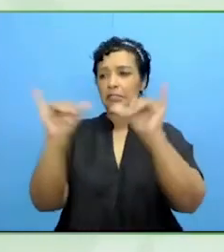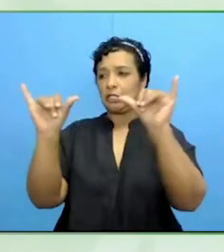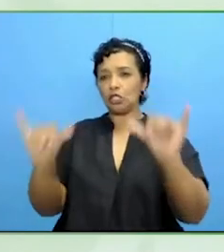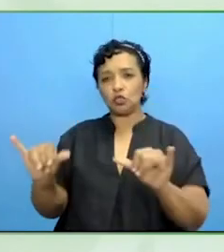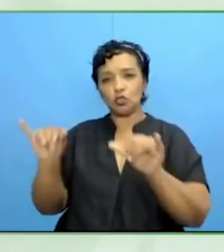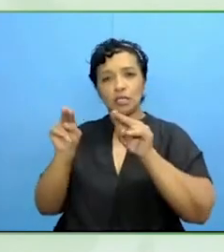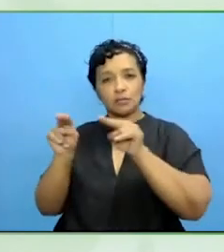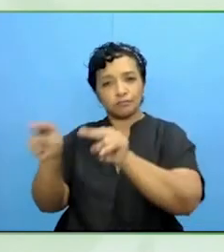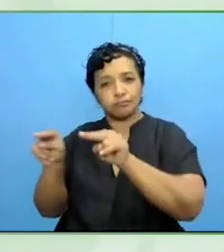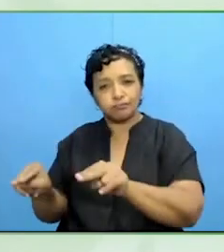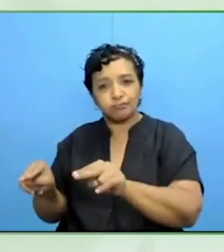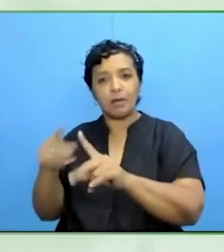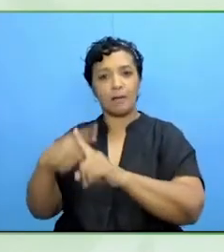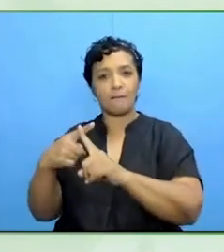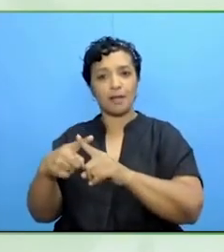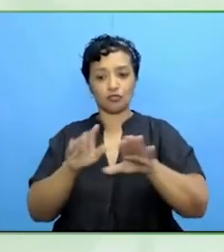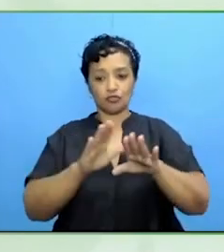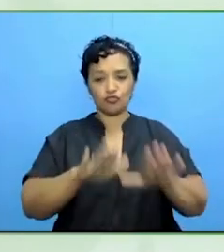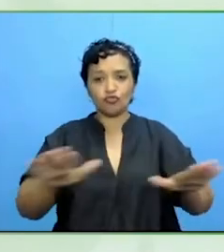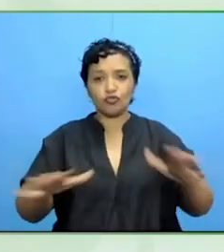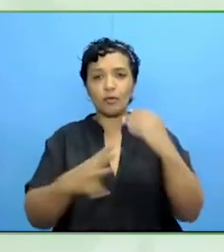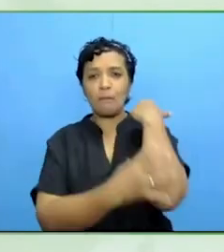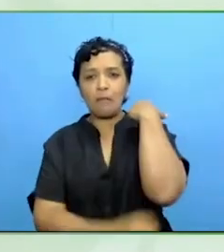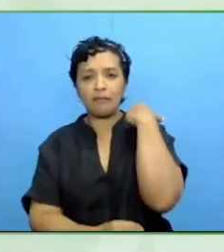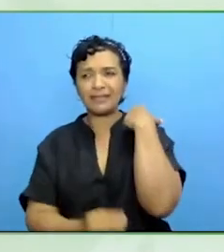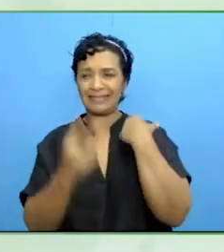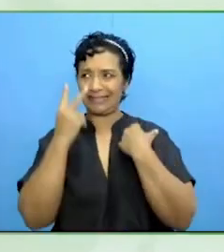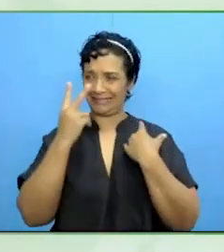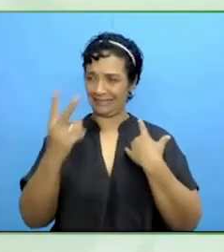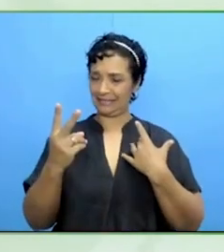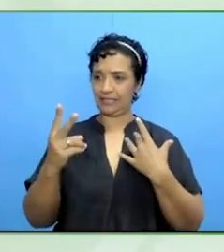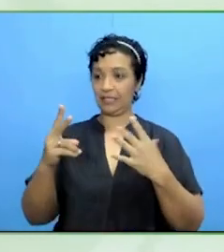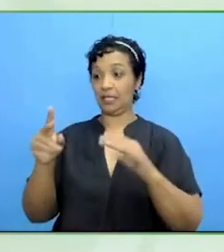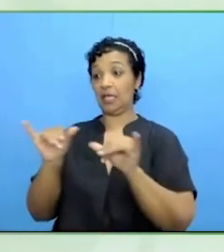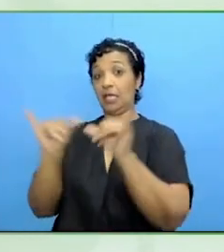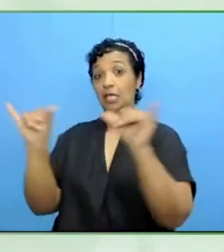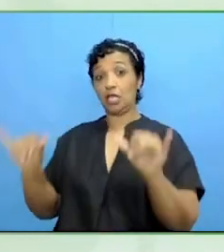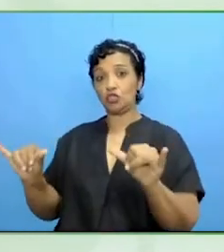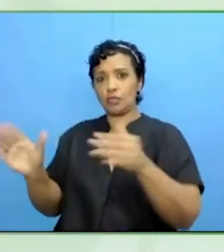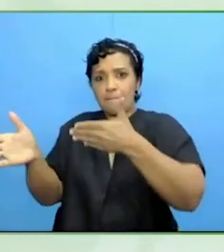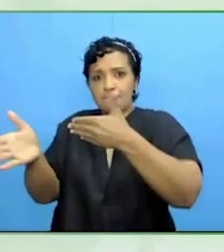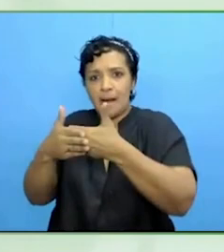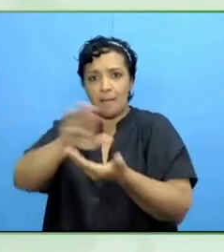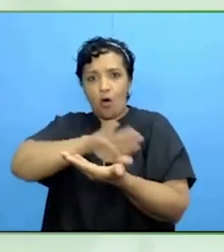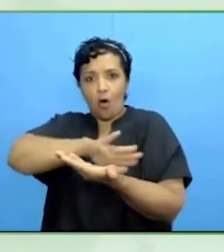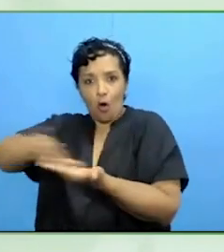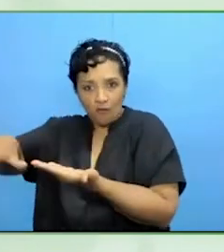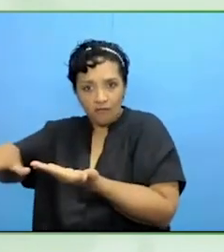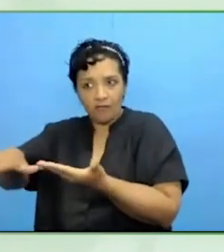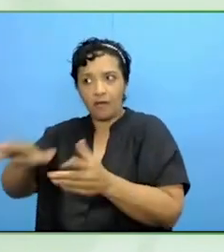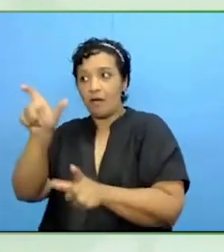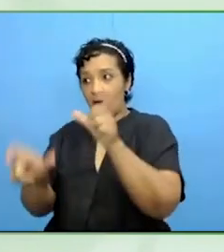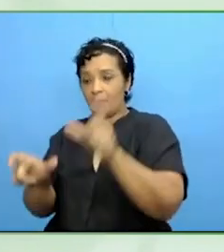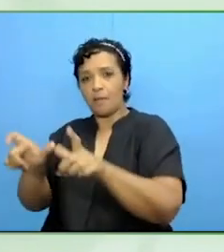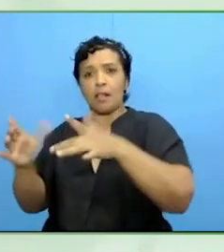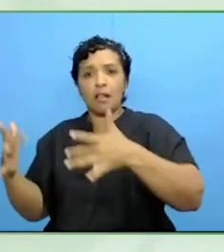When we look at community living, how do you look at this in a multilayered way? How is that happening?